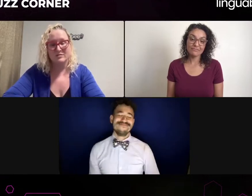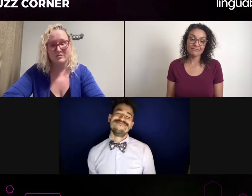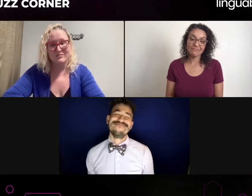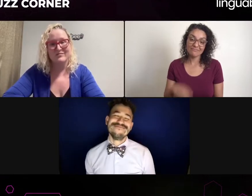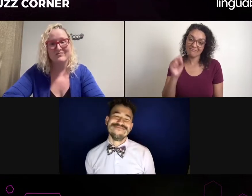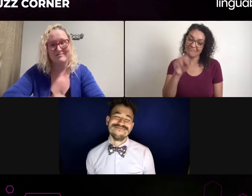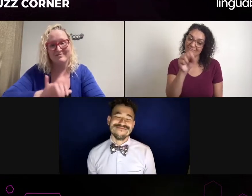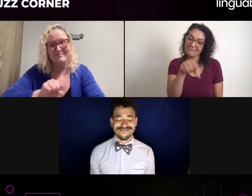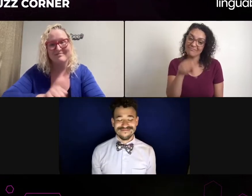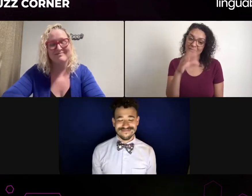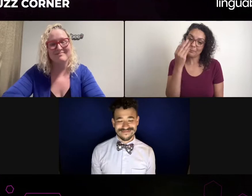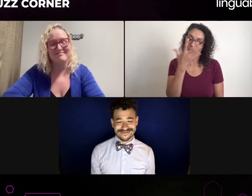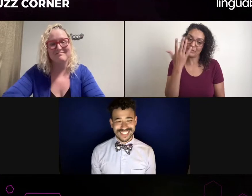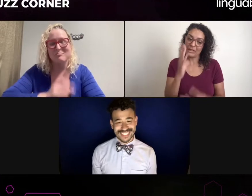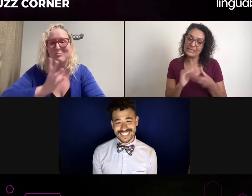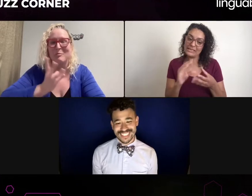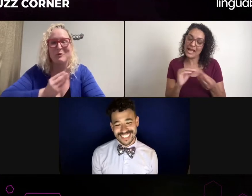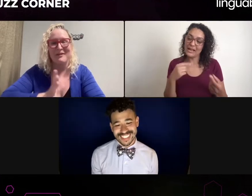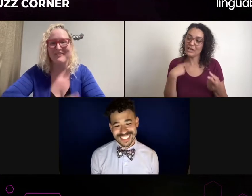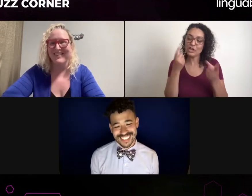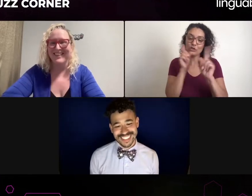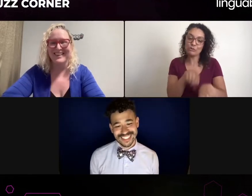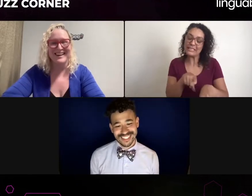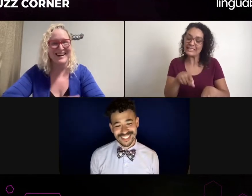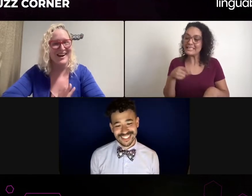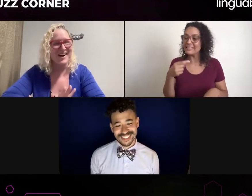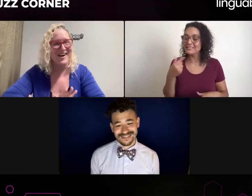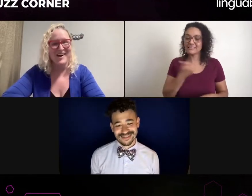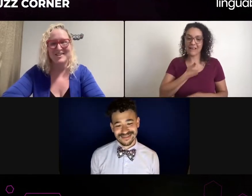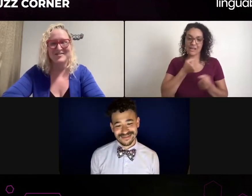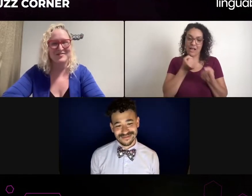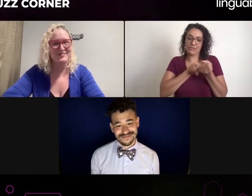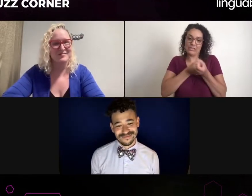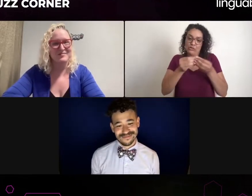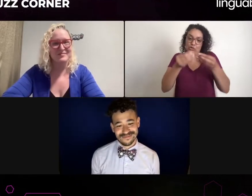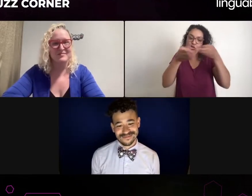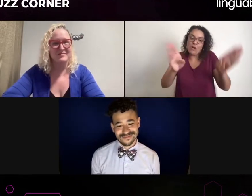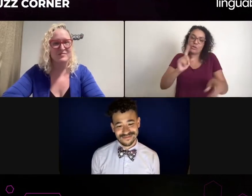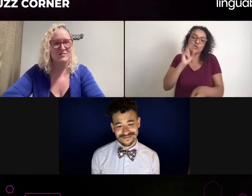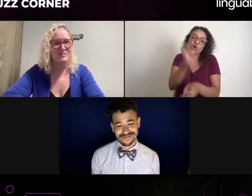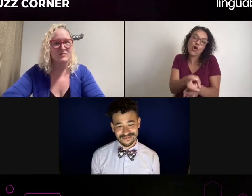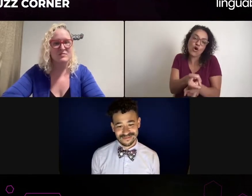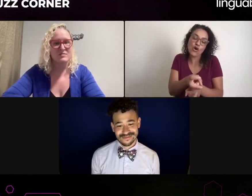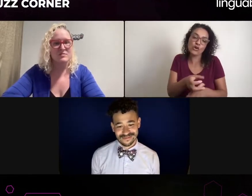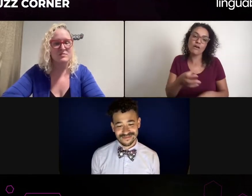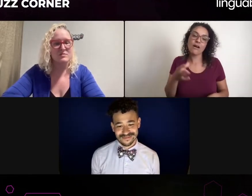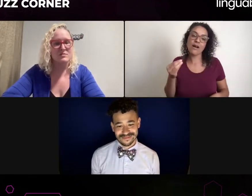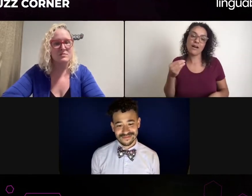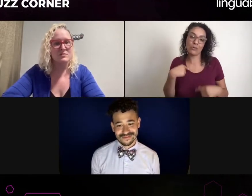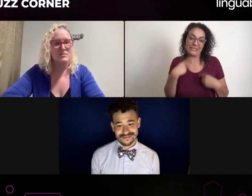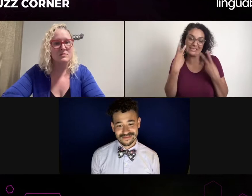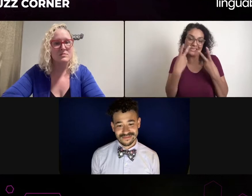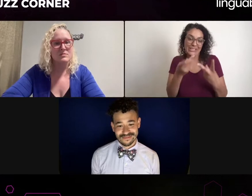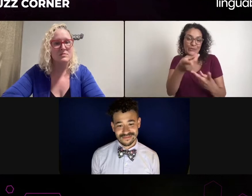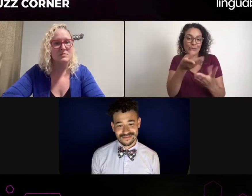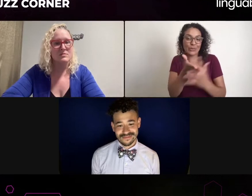So I think that your story is really powerful for the deaf community to understand and to support our deaf actors and actresses.